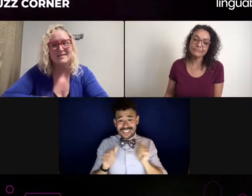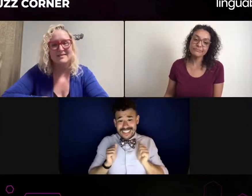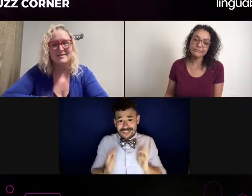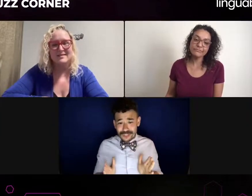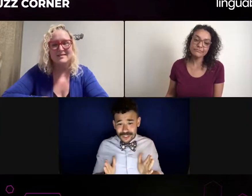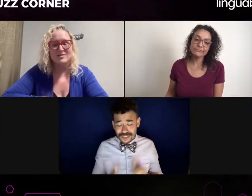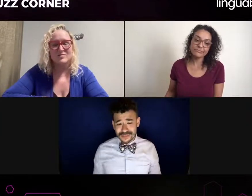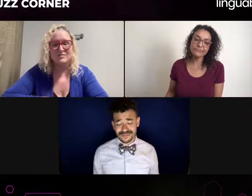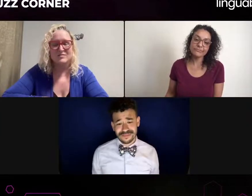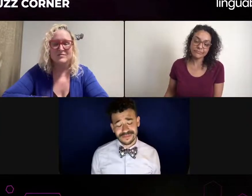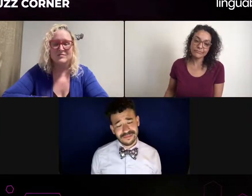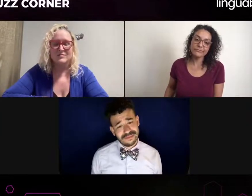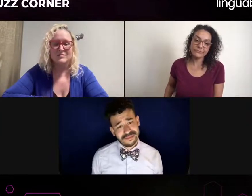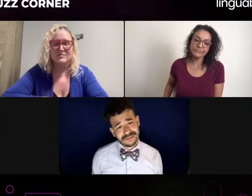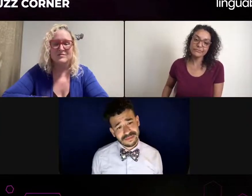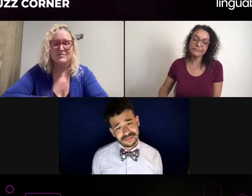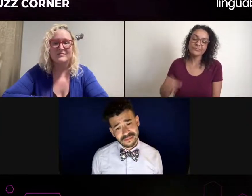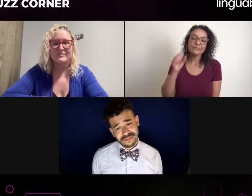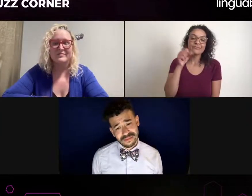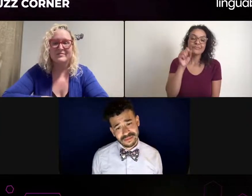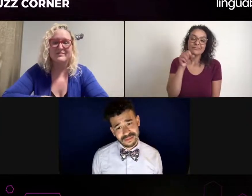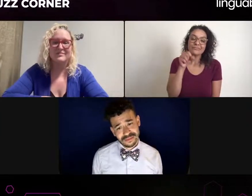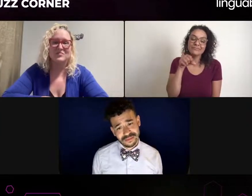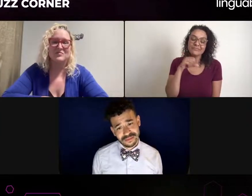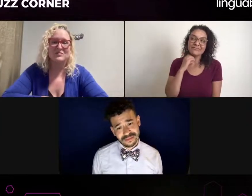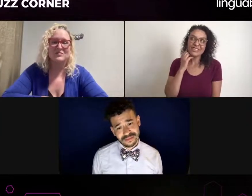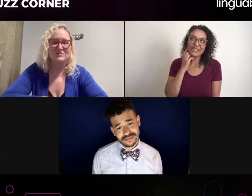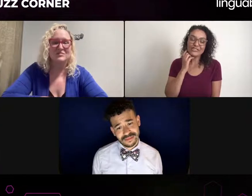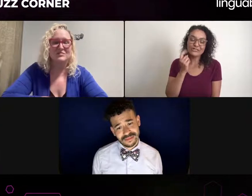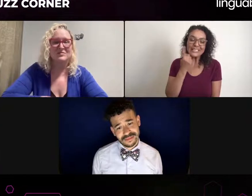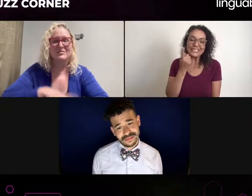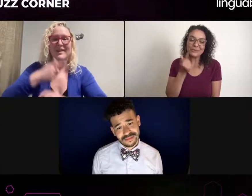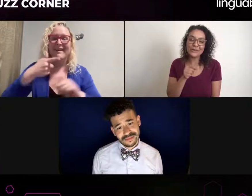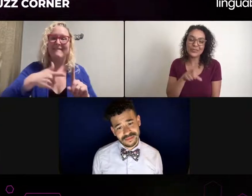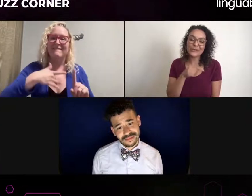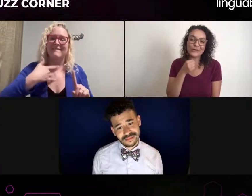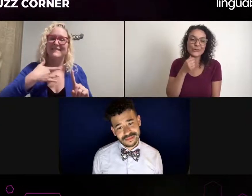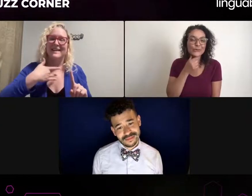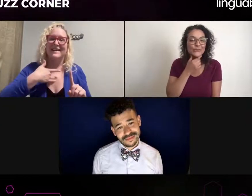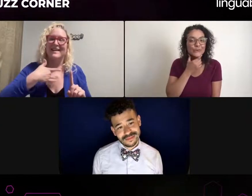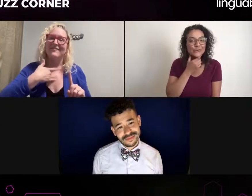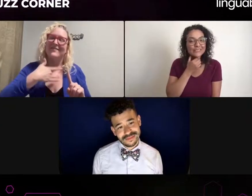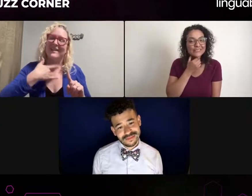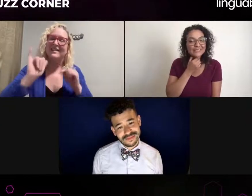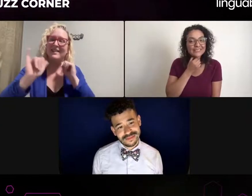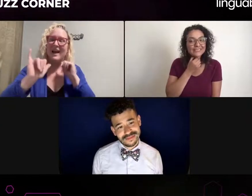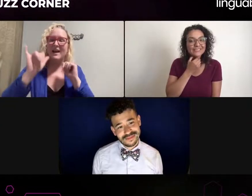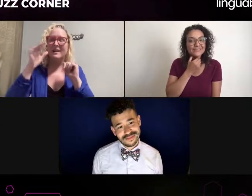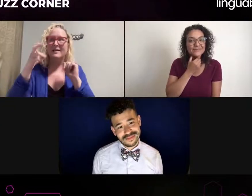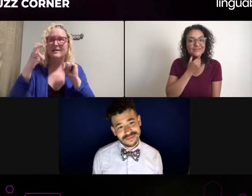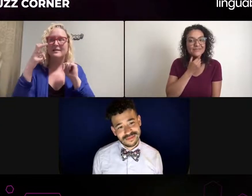A lot of voicing is required for the type of things that you do. So how do you pick those types of interpreters? What do you do?